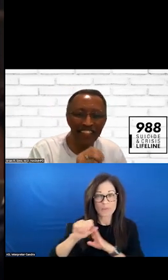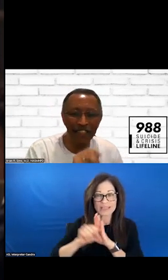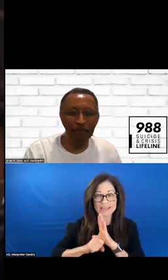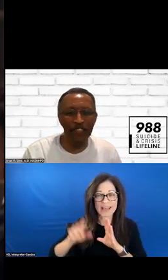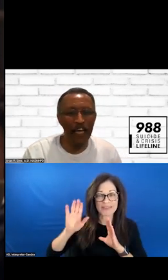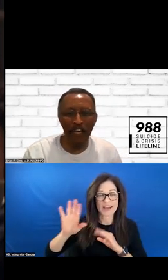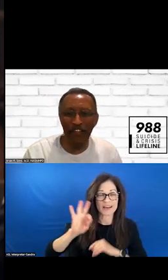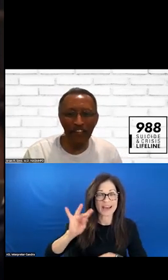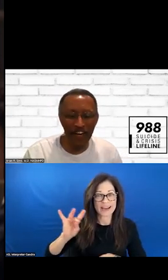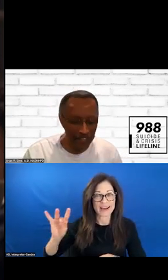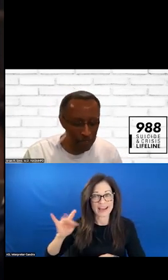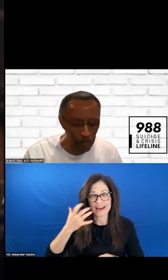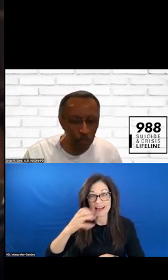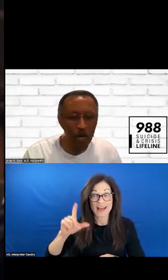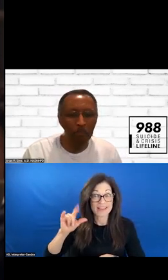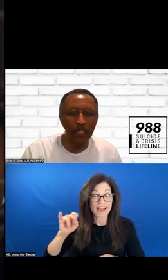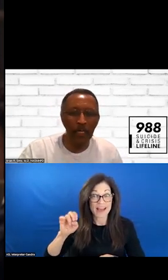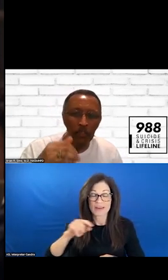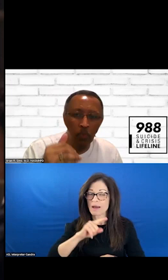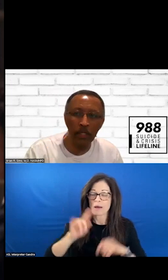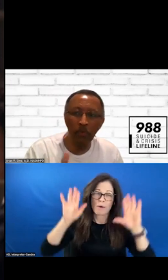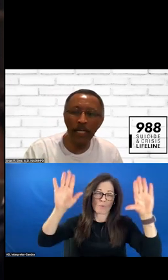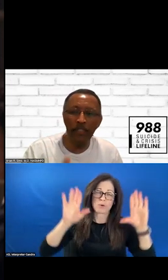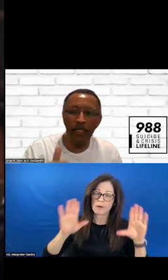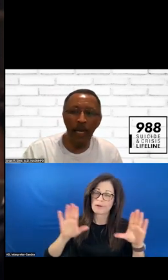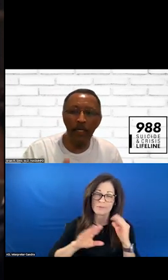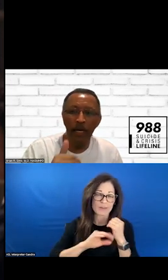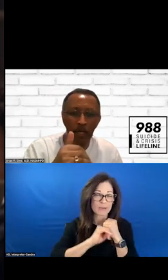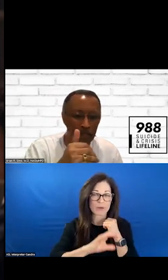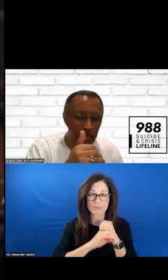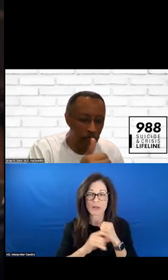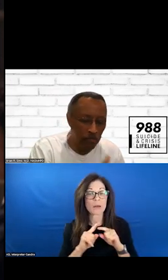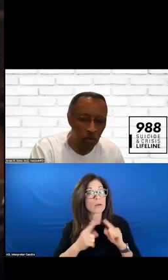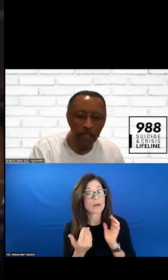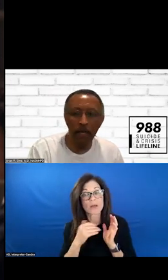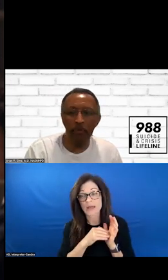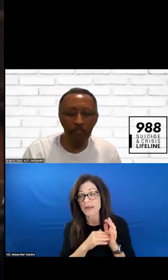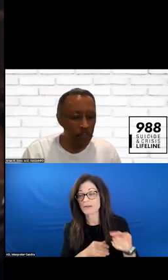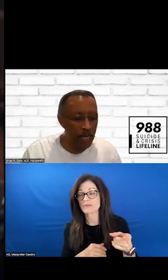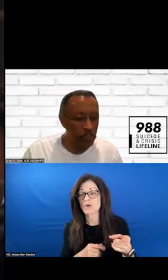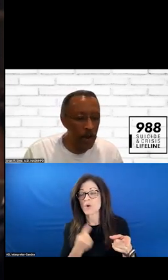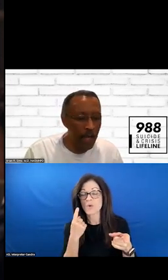JUST A SPECTACULAR COMMERCIAL. IT IS JUST ONE OF THE WAYS THAT THERE